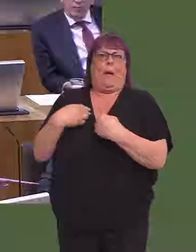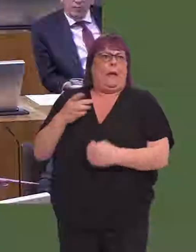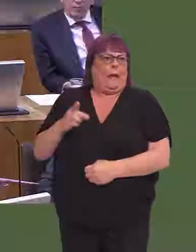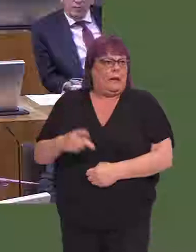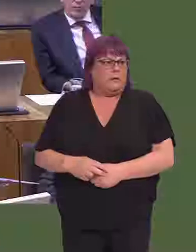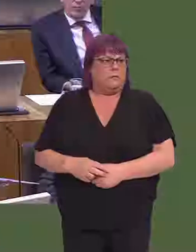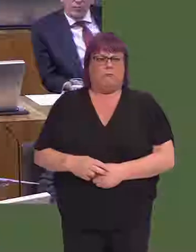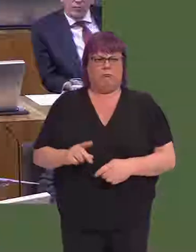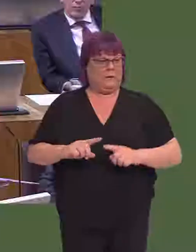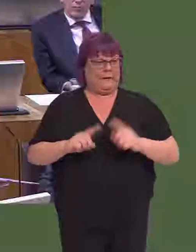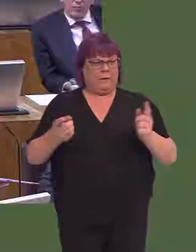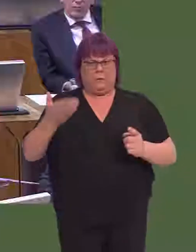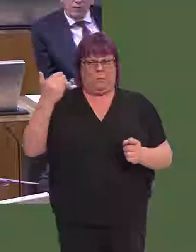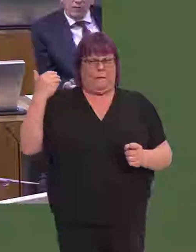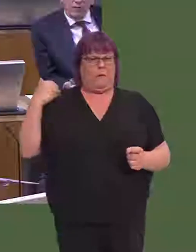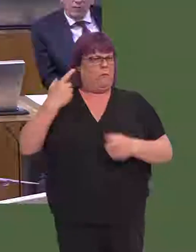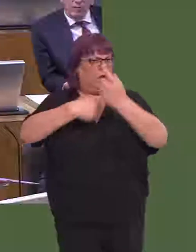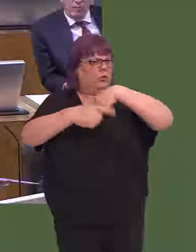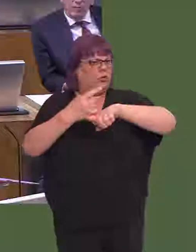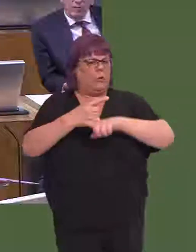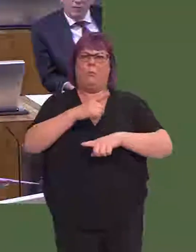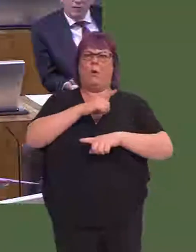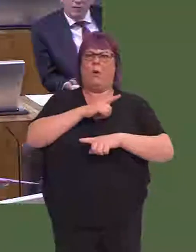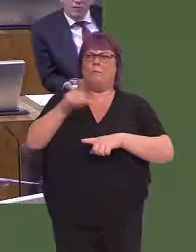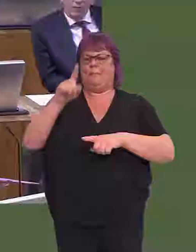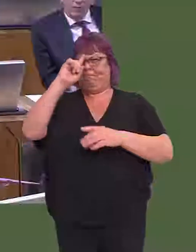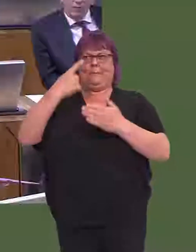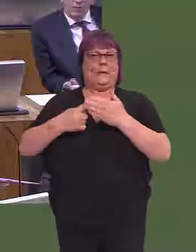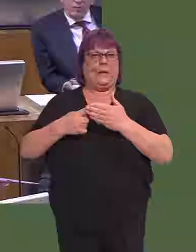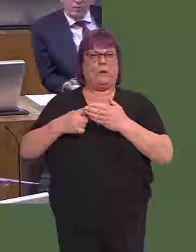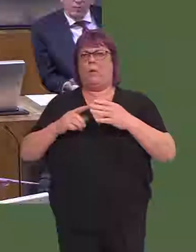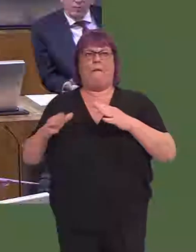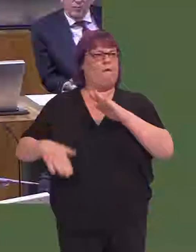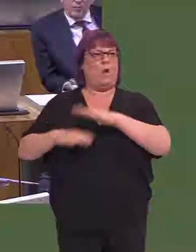That is a huge change from where we were last year when all powers would have gone straight